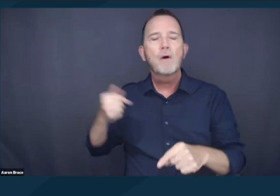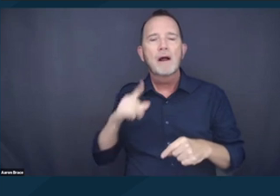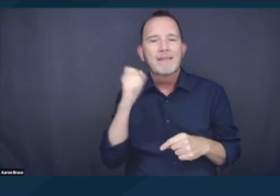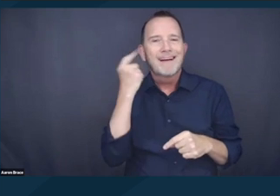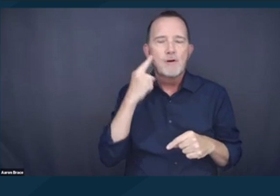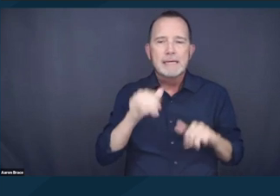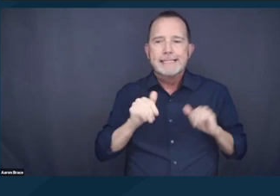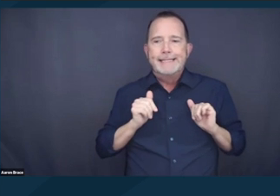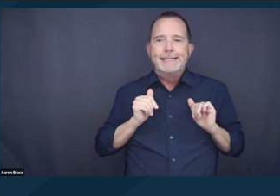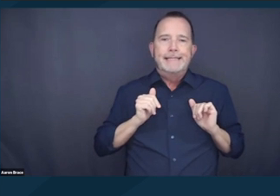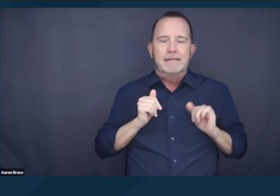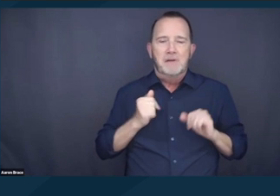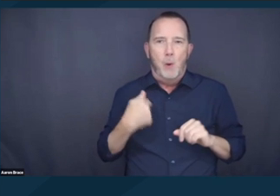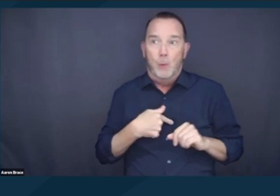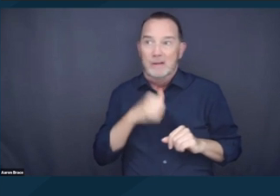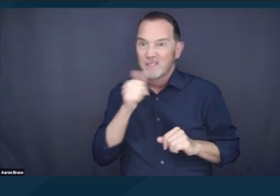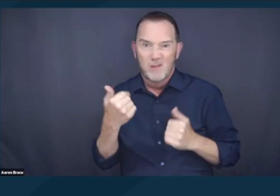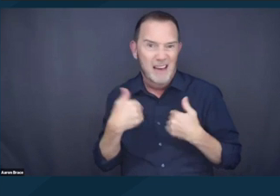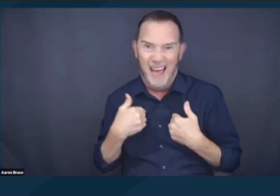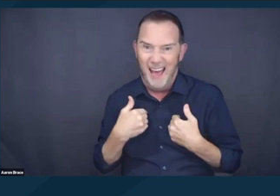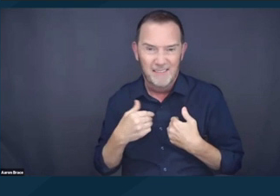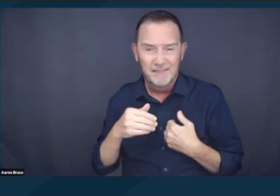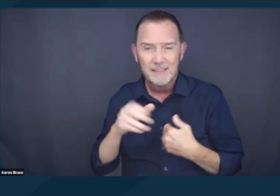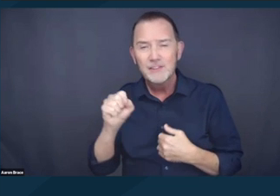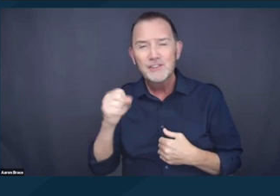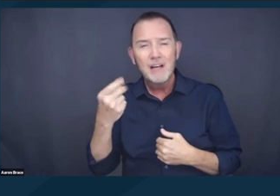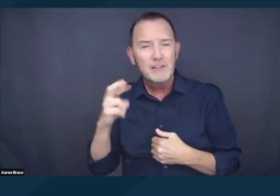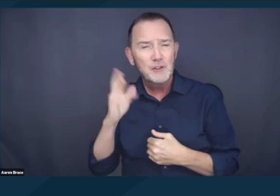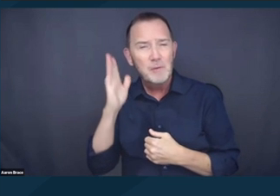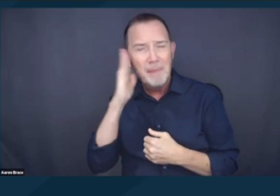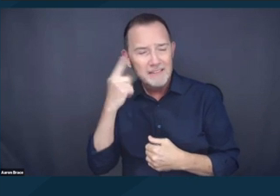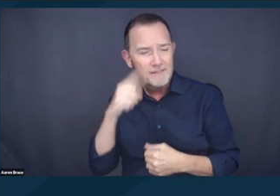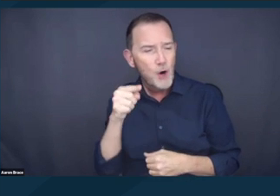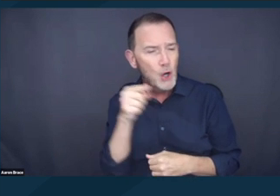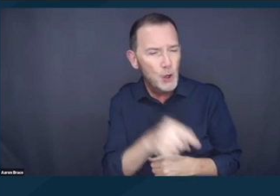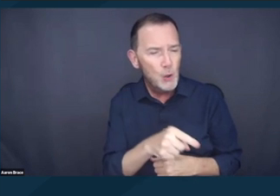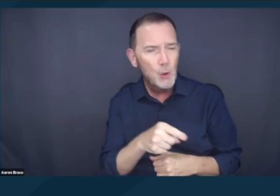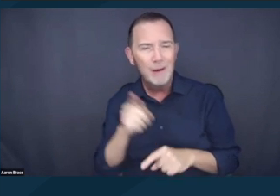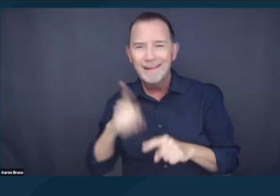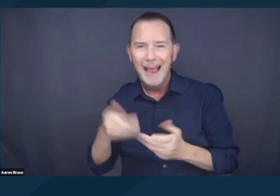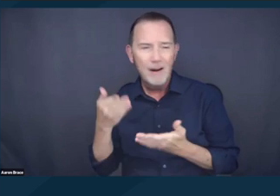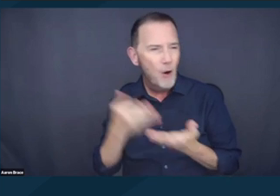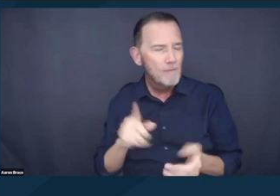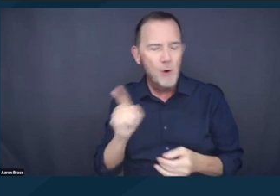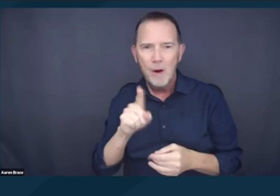But now post Grants Pass, they can aggressively conduct sweeps and raids without any restriction whatsoever.